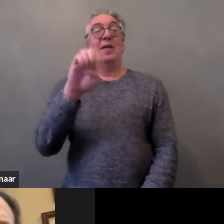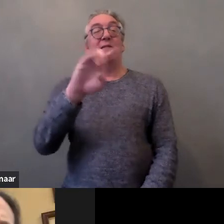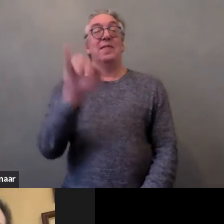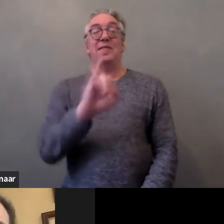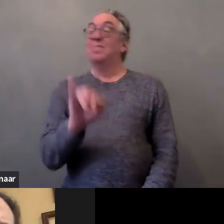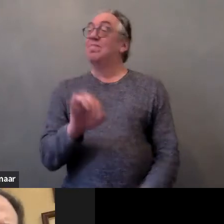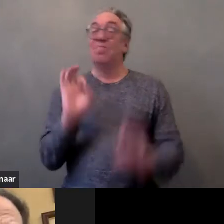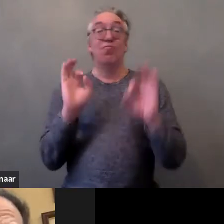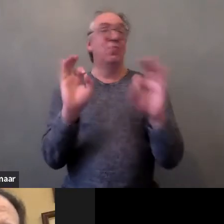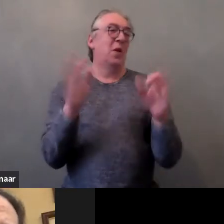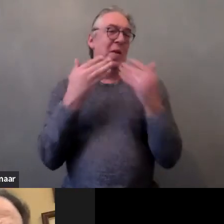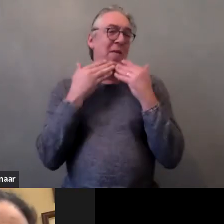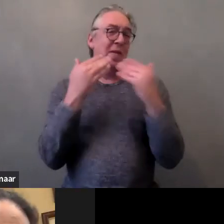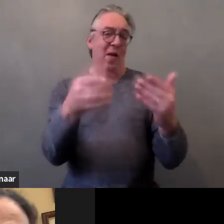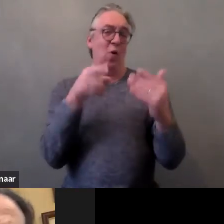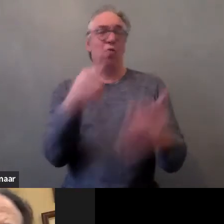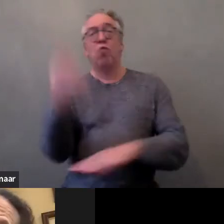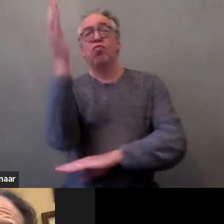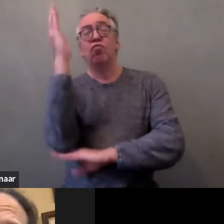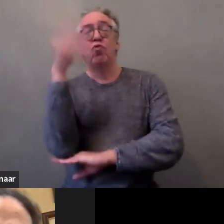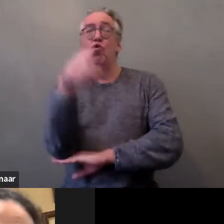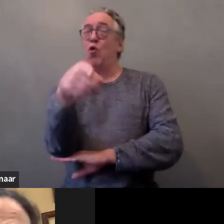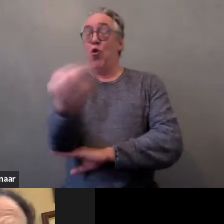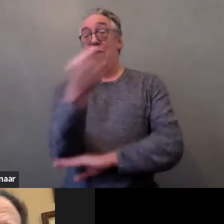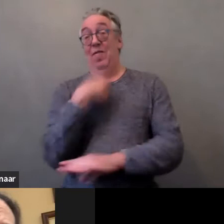you really are an inspiration for many women,